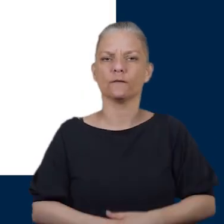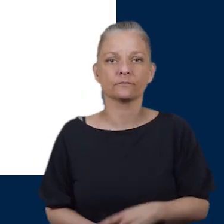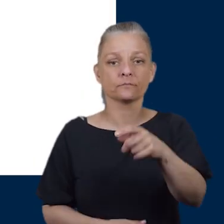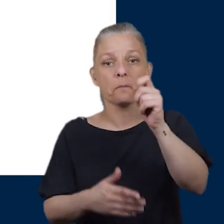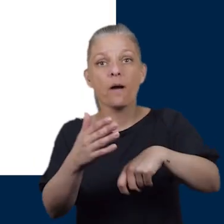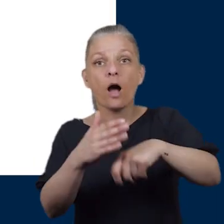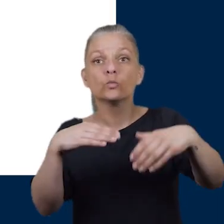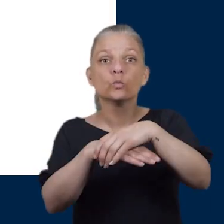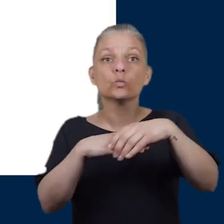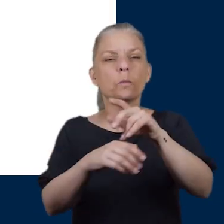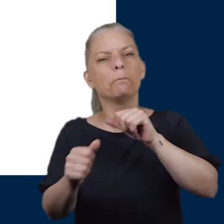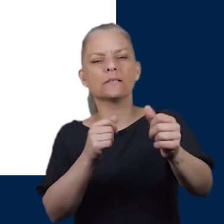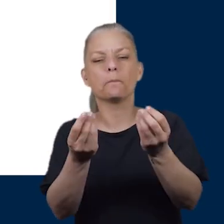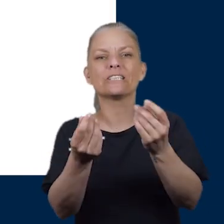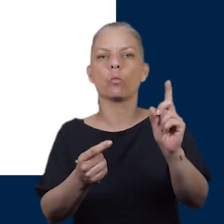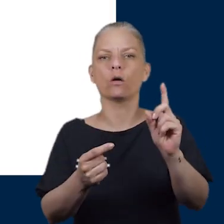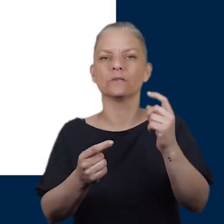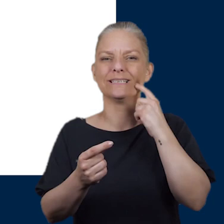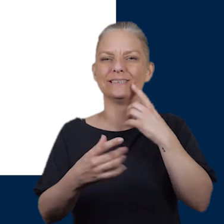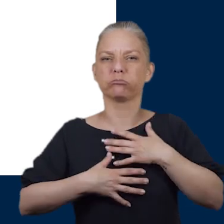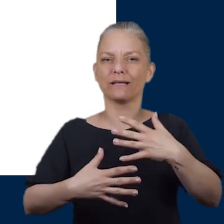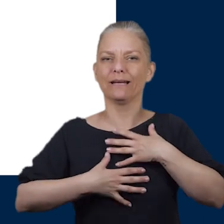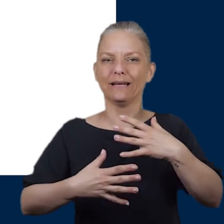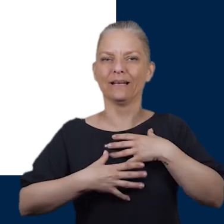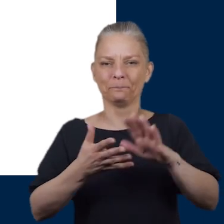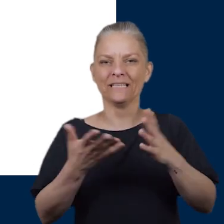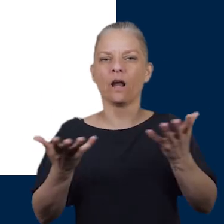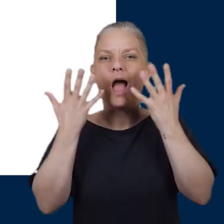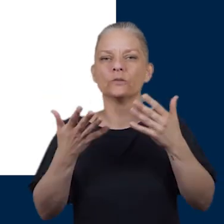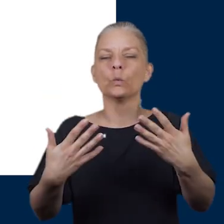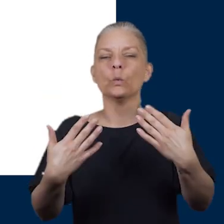If you're buying shoes try to get a material that is breathable leather is the best type